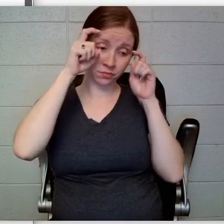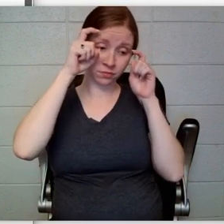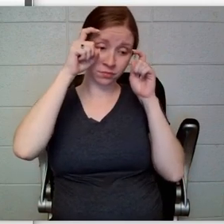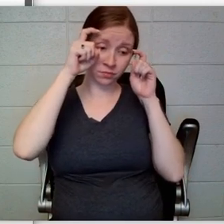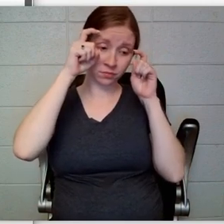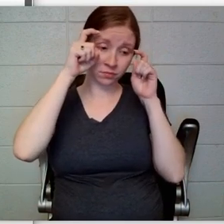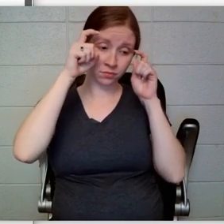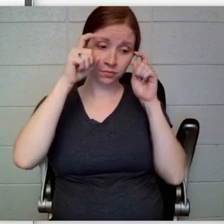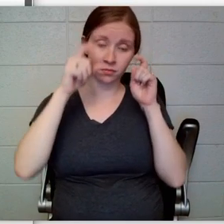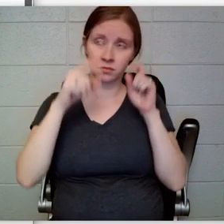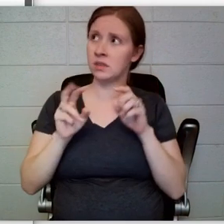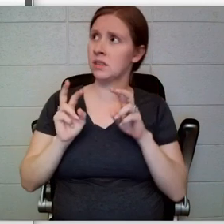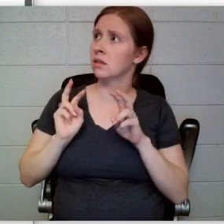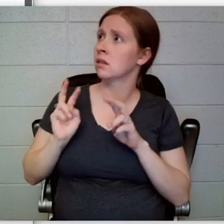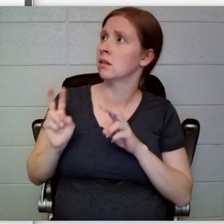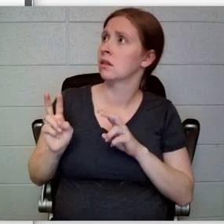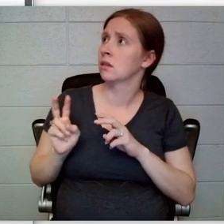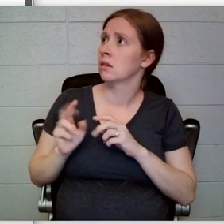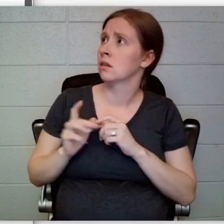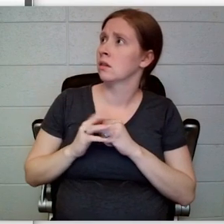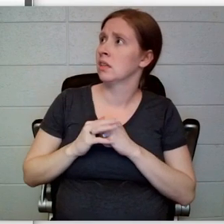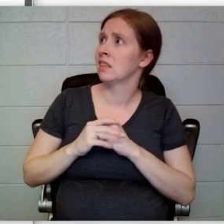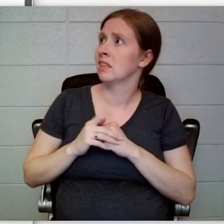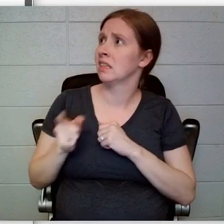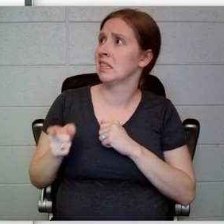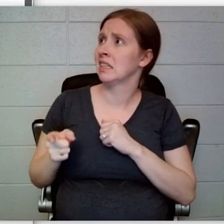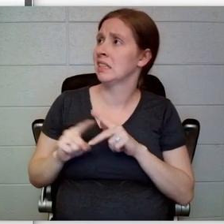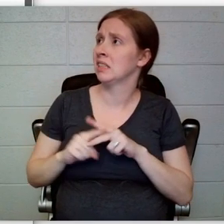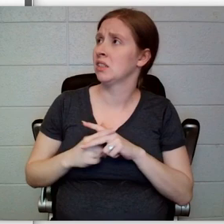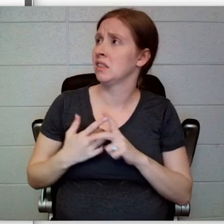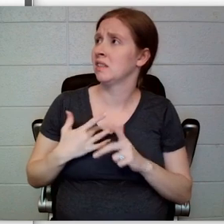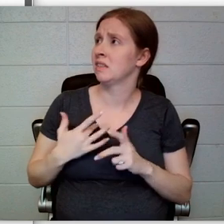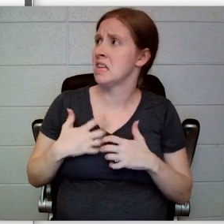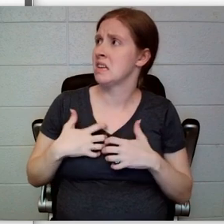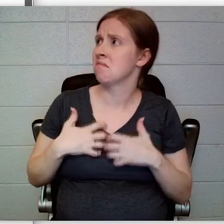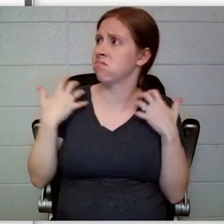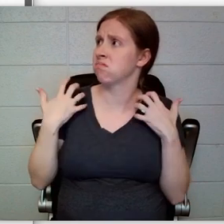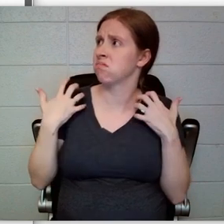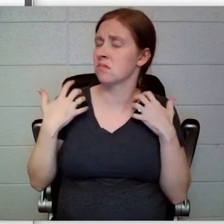orphans recognized this sign of his anger. But then the eyebrow went down again as he